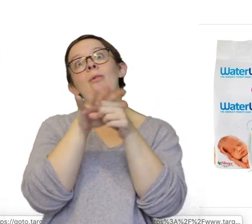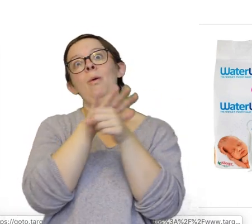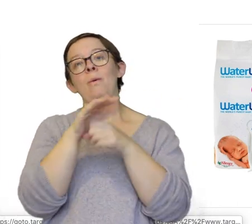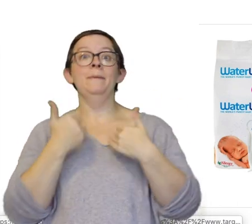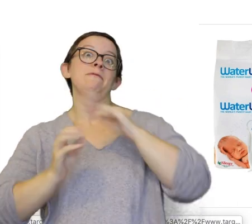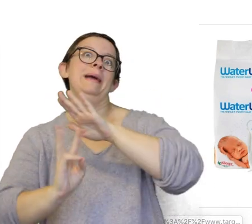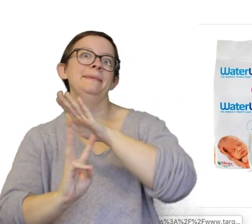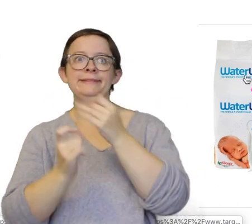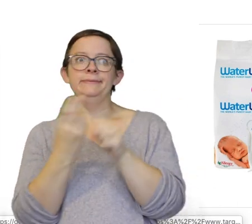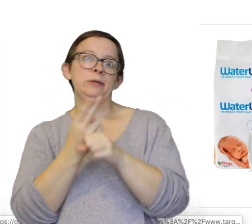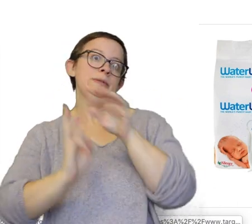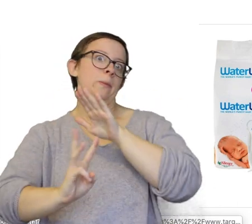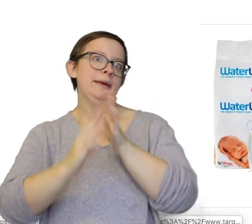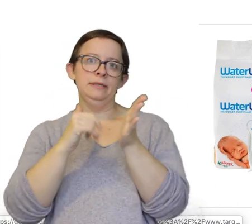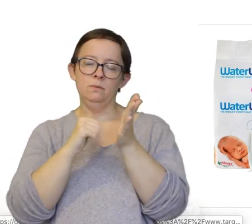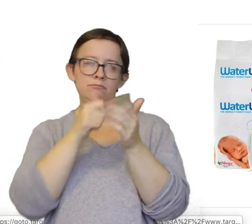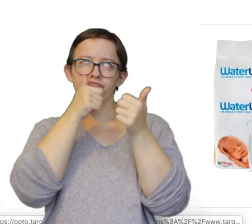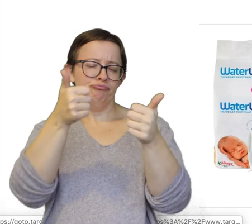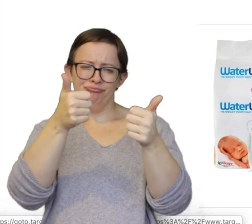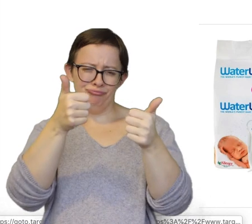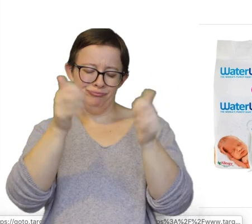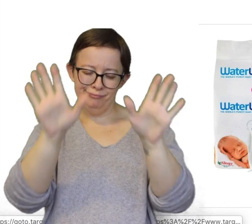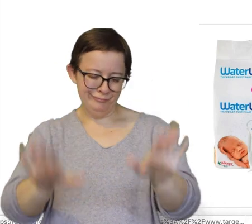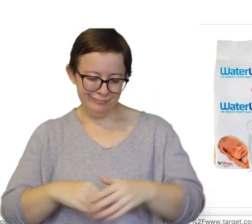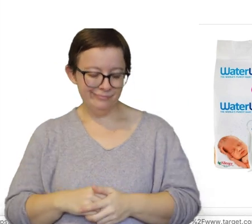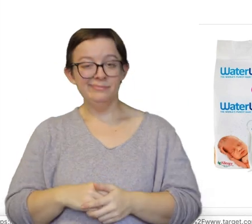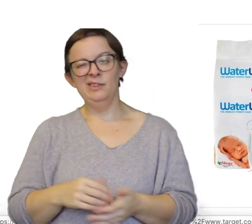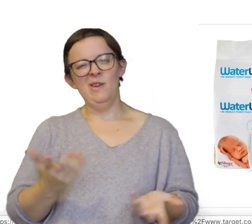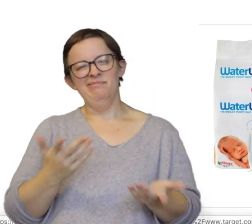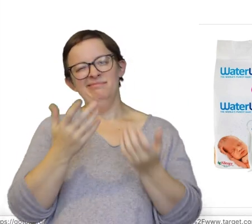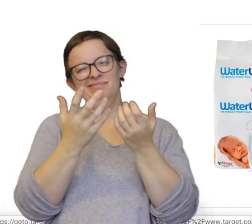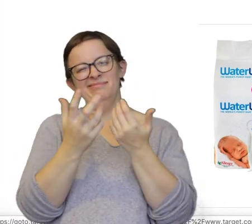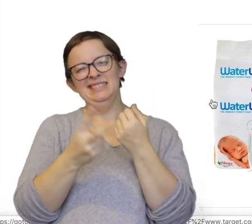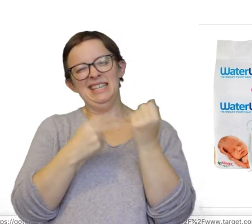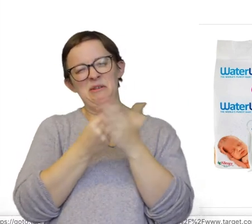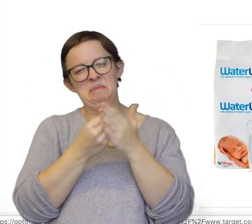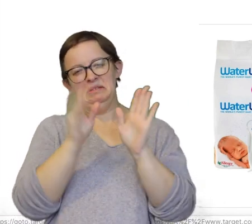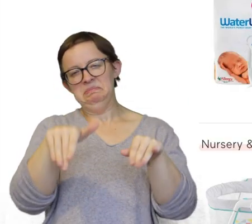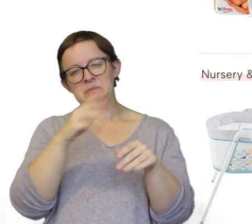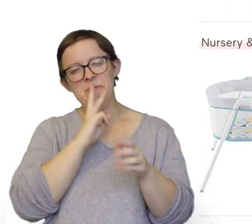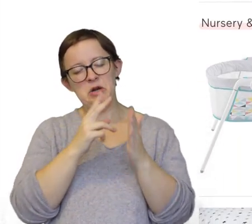we have a Wegmans. We use Wegmans brands wipes. Love them. They're great. So save your money. Don't get the Water Wipes.